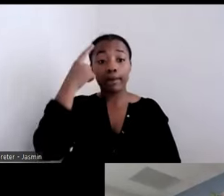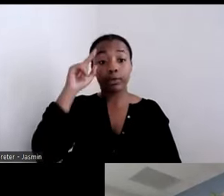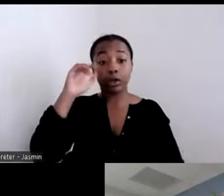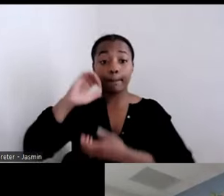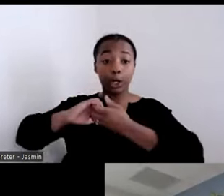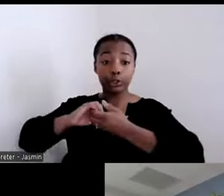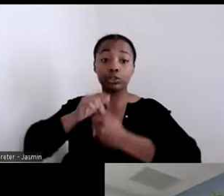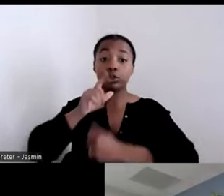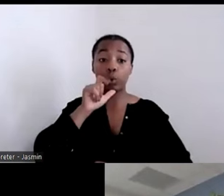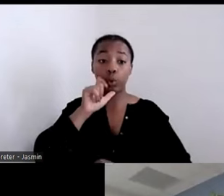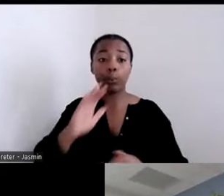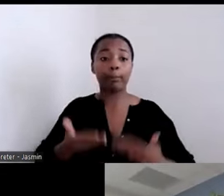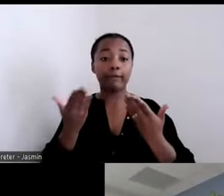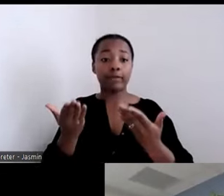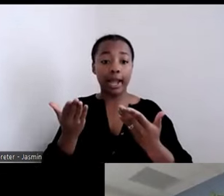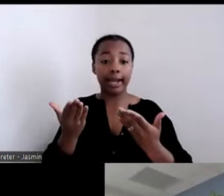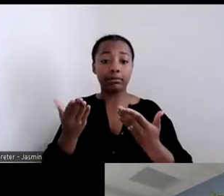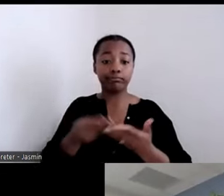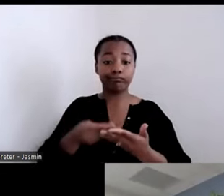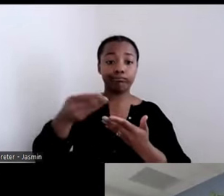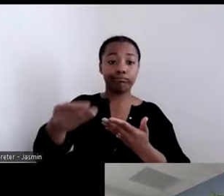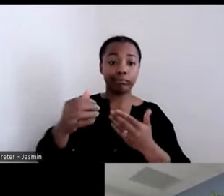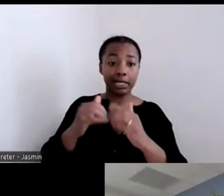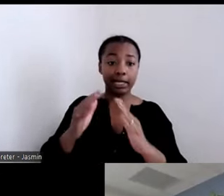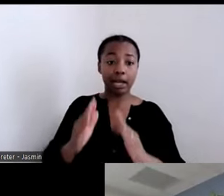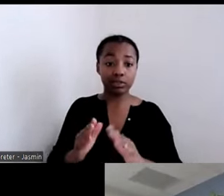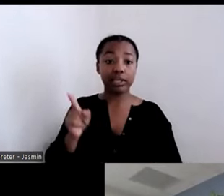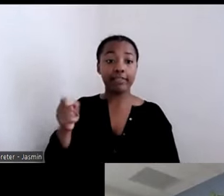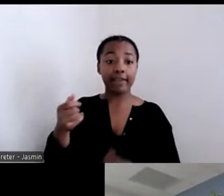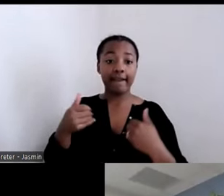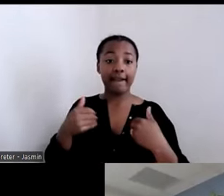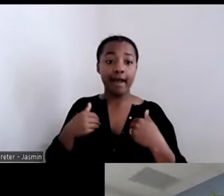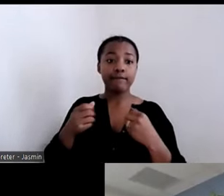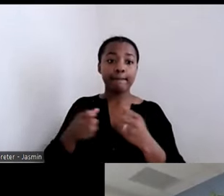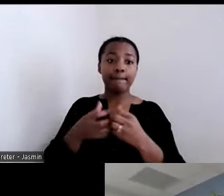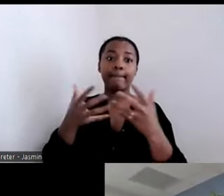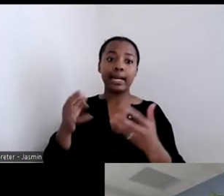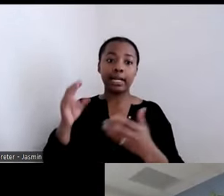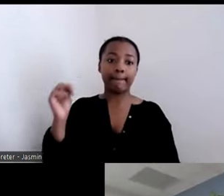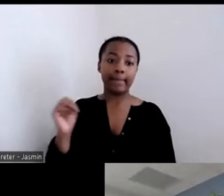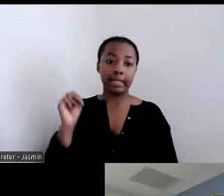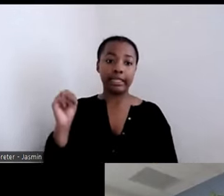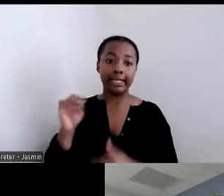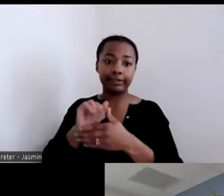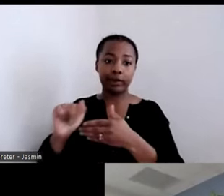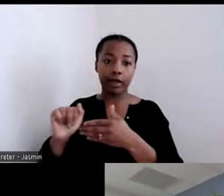We've done several million dollars in capital investments. I think our most impactful work